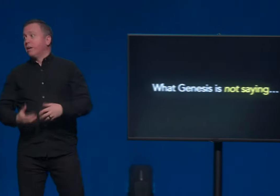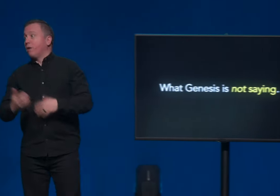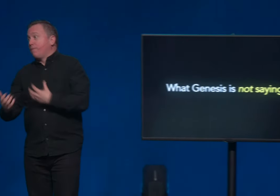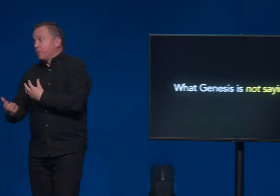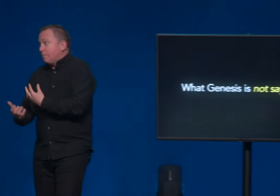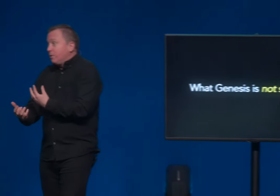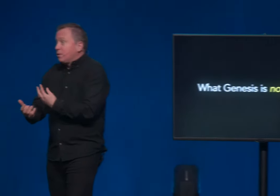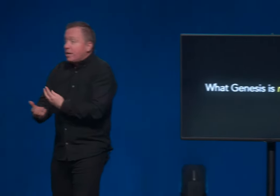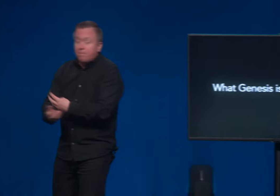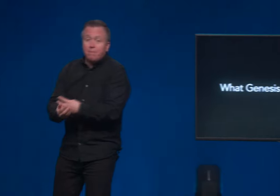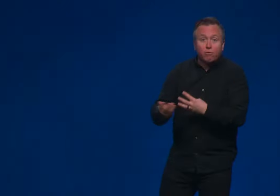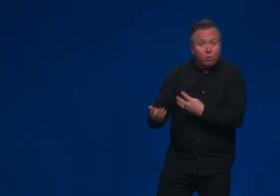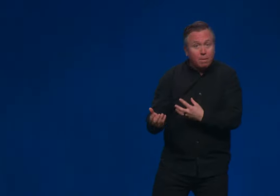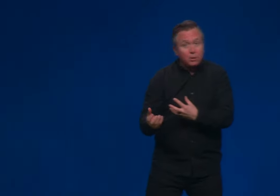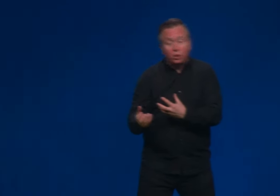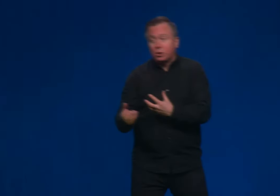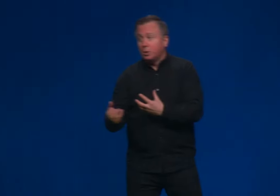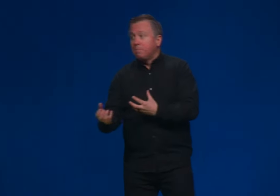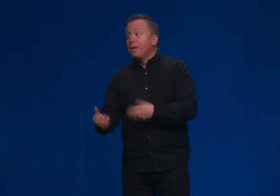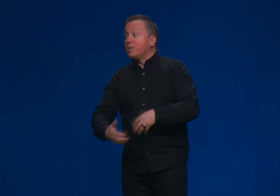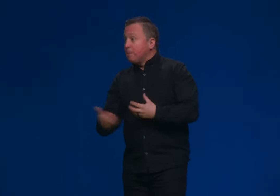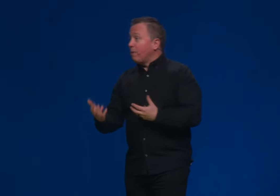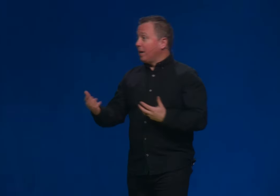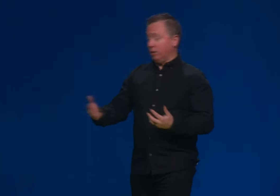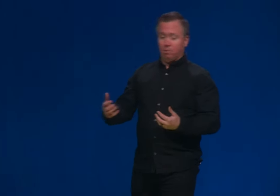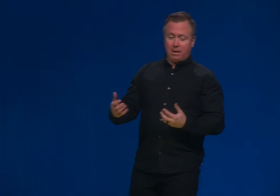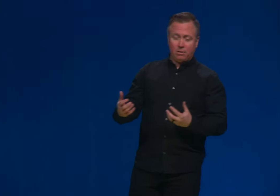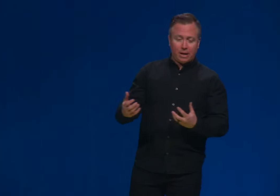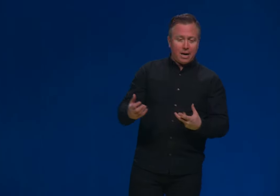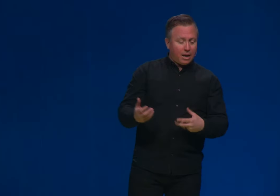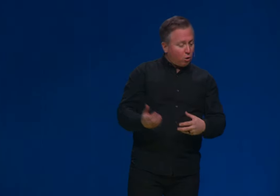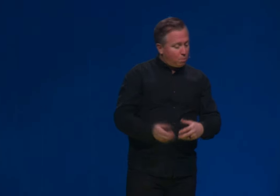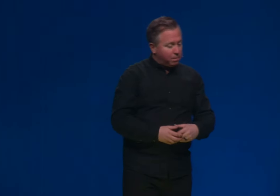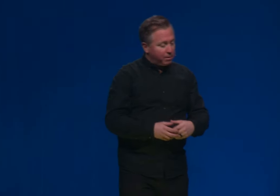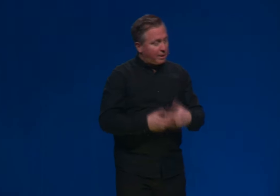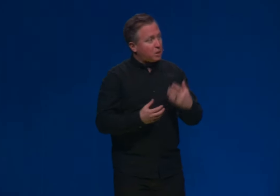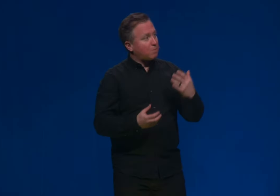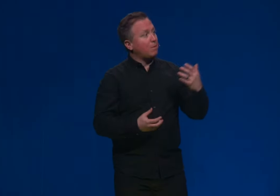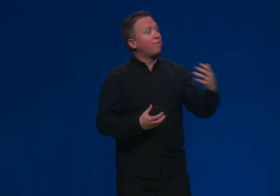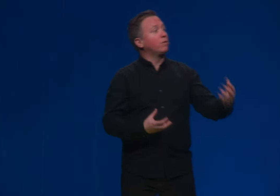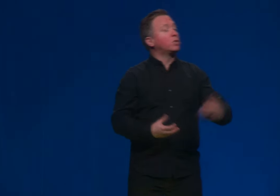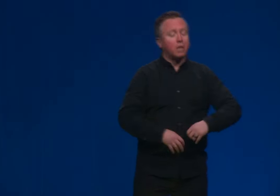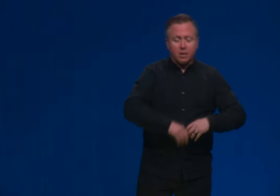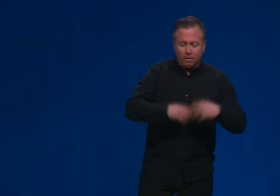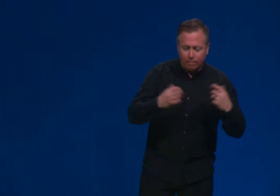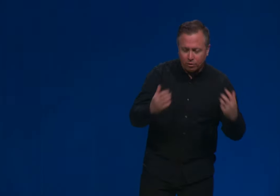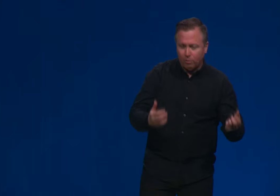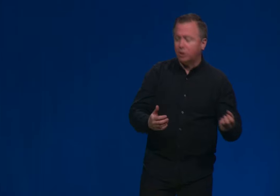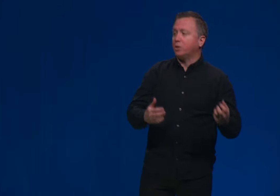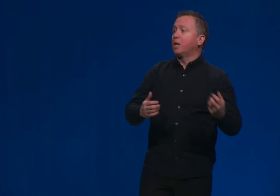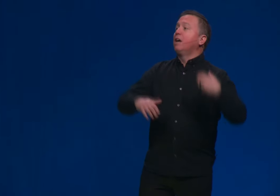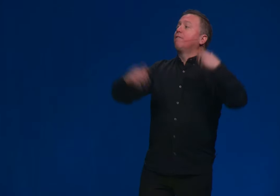Now, for some of you today, even if you've grown up in church, this may rattle you a bit, and I hope it leads to maybe further study and further questions.